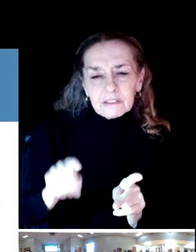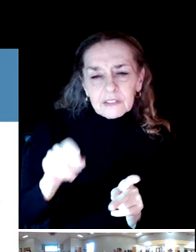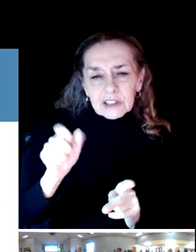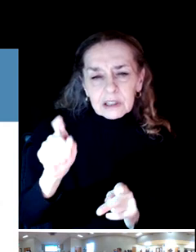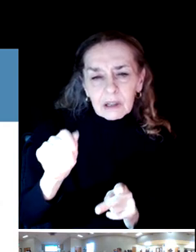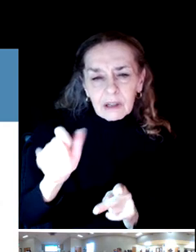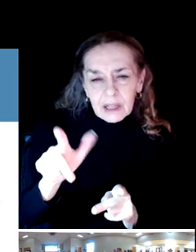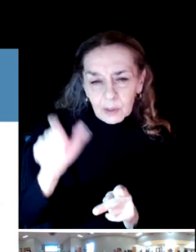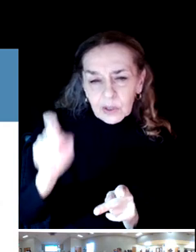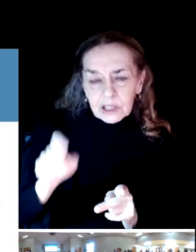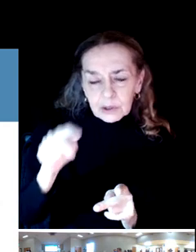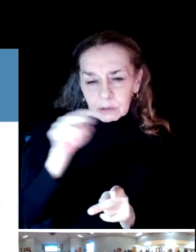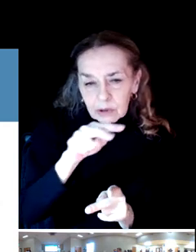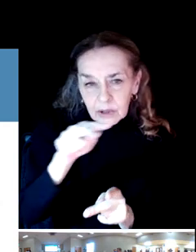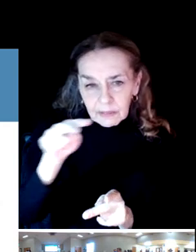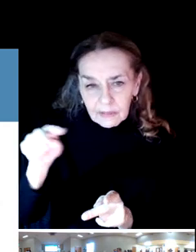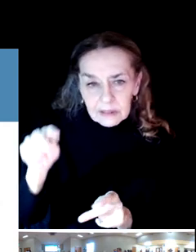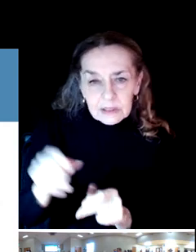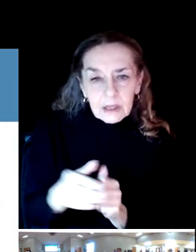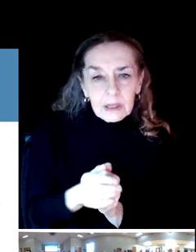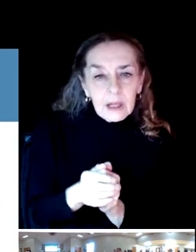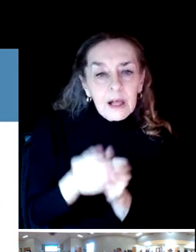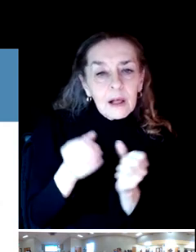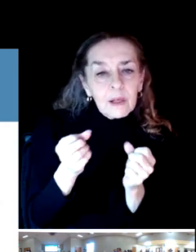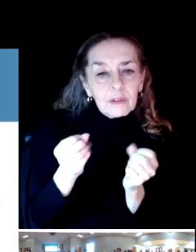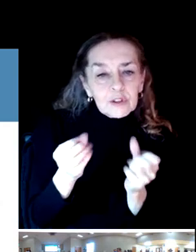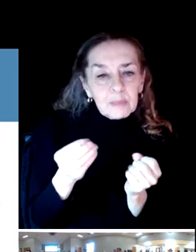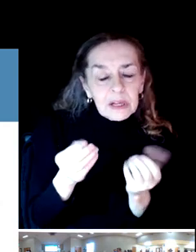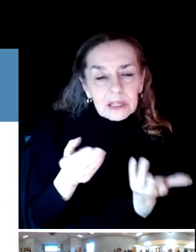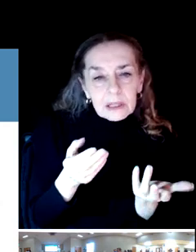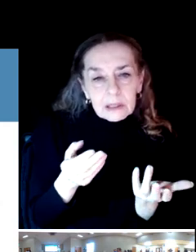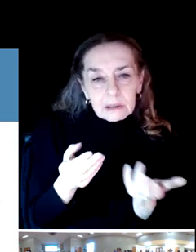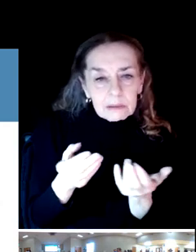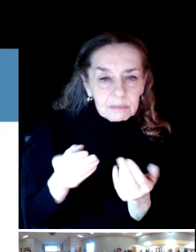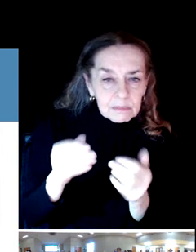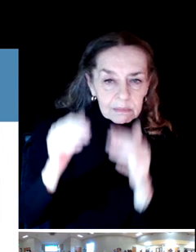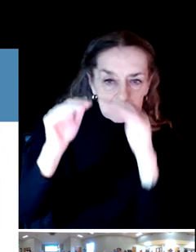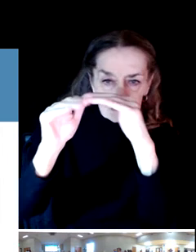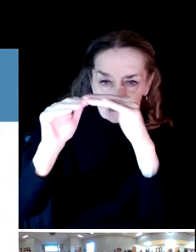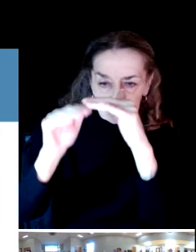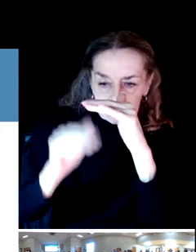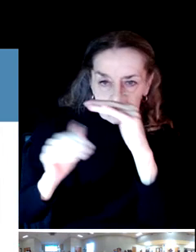There's a lot of smaller amenities. We heard about park benches, we heard about trash cans in parks.